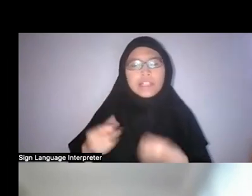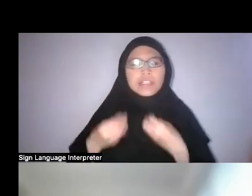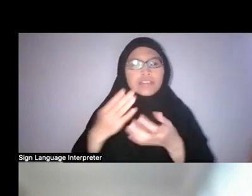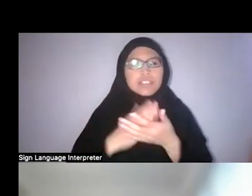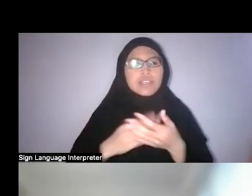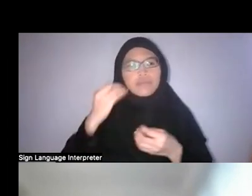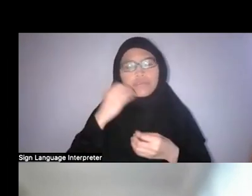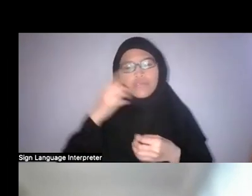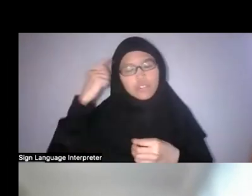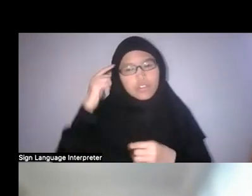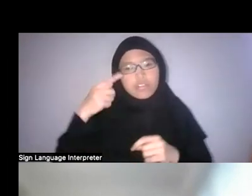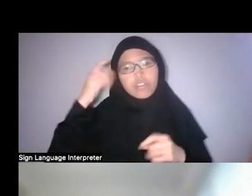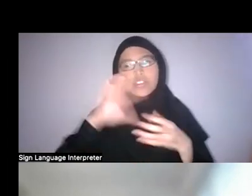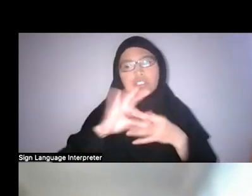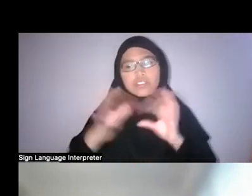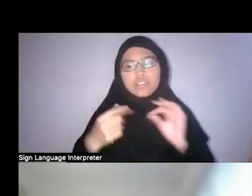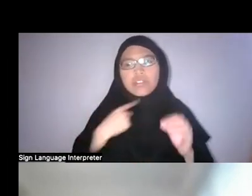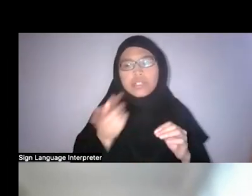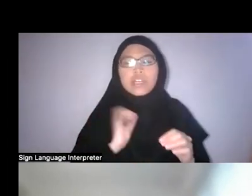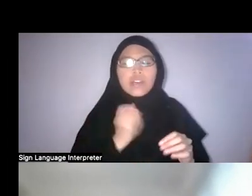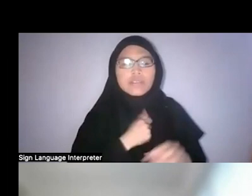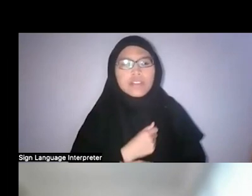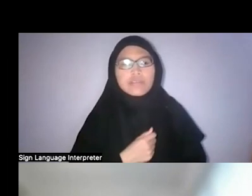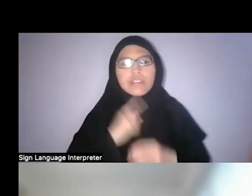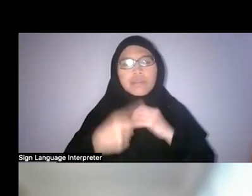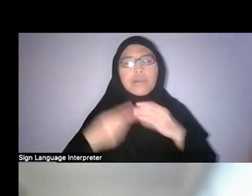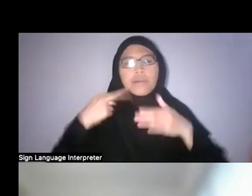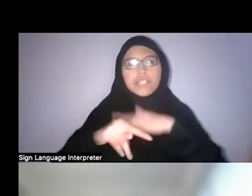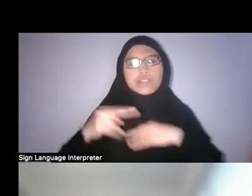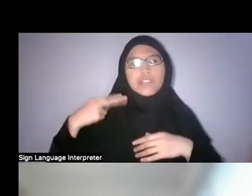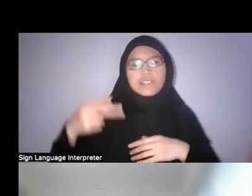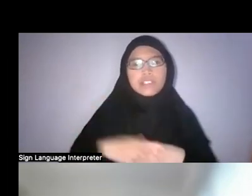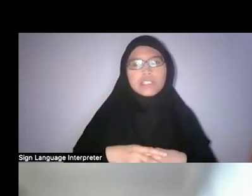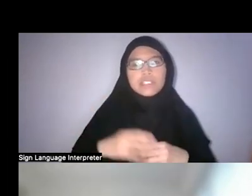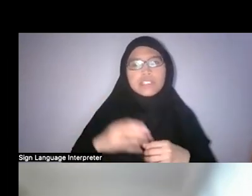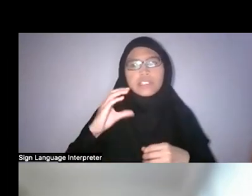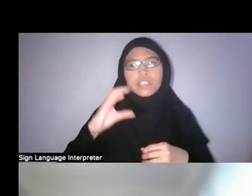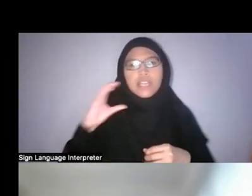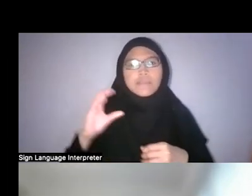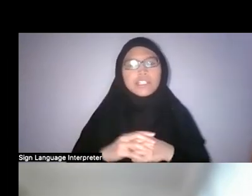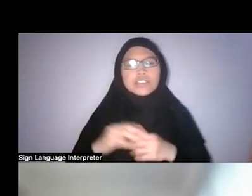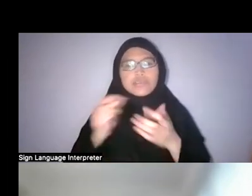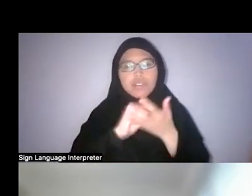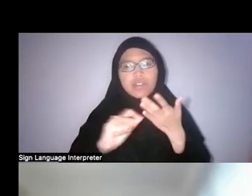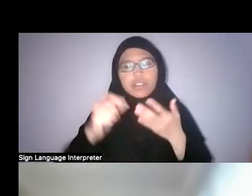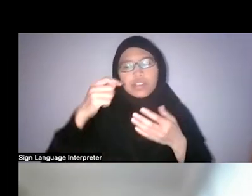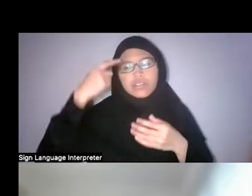for the stories we tell ourselves about our natural heritage. The captioned recording for this talk, as well as the full transcript,